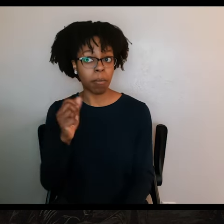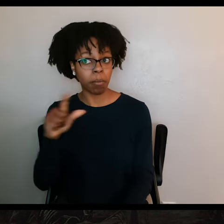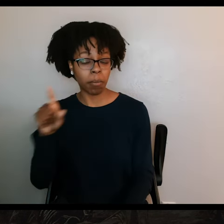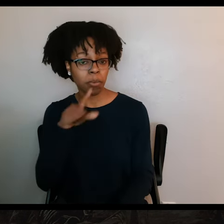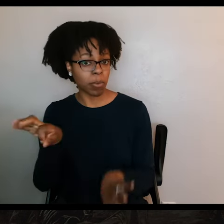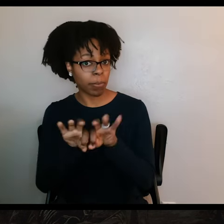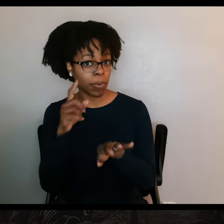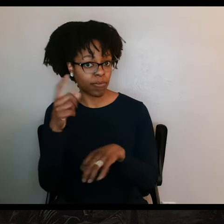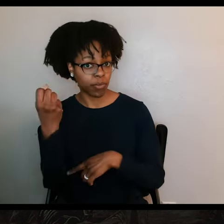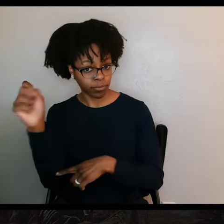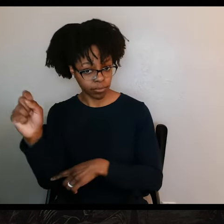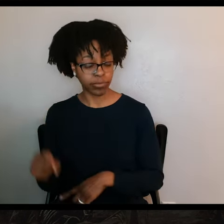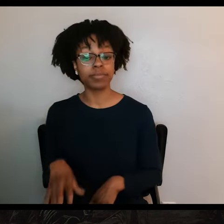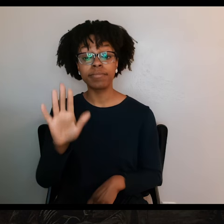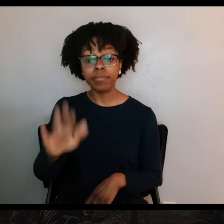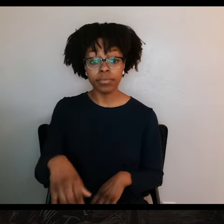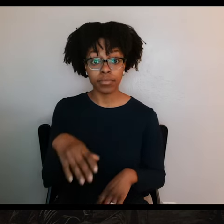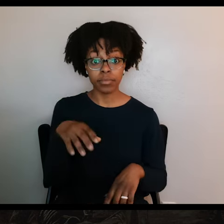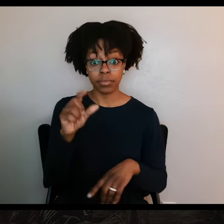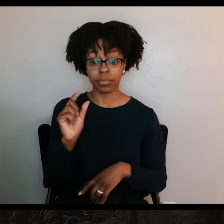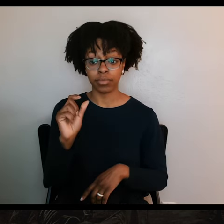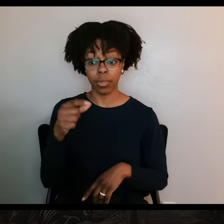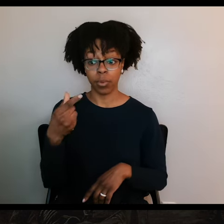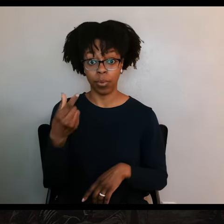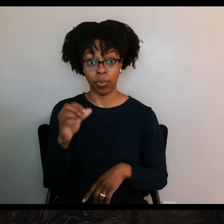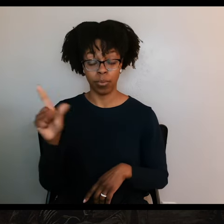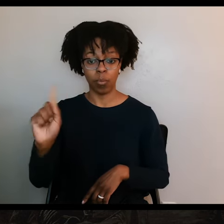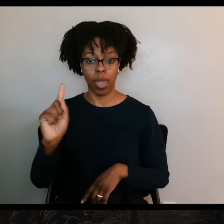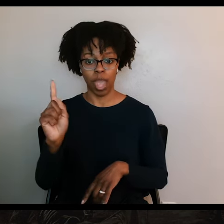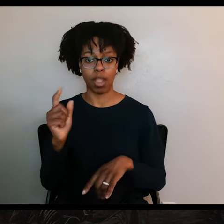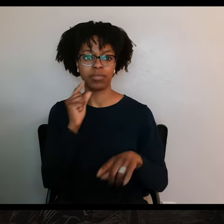that Goliad could be really important to the revolution. You see, Goliad was south of San Antonio,